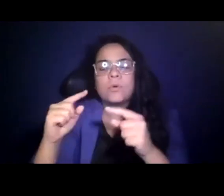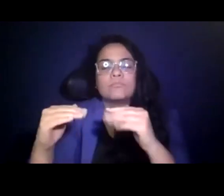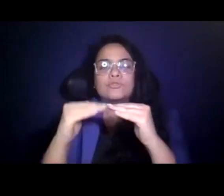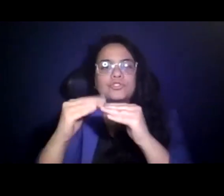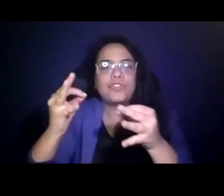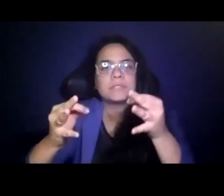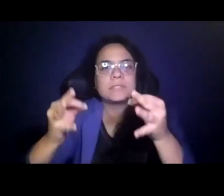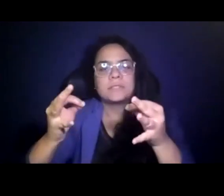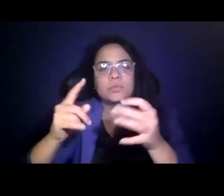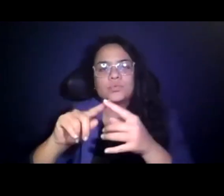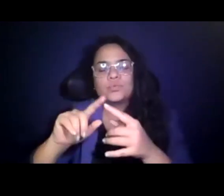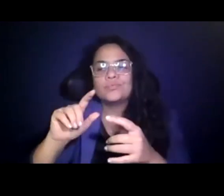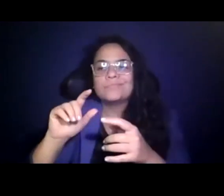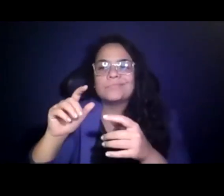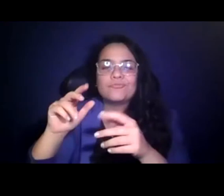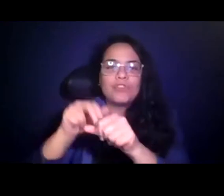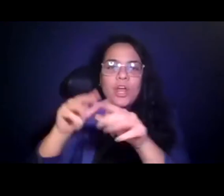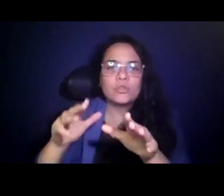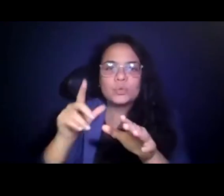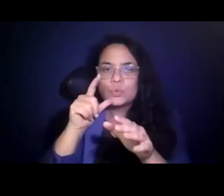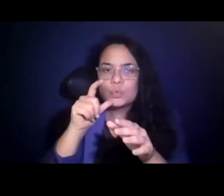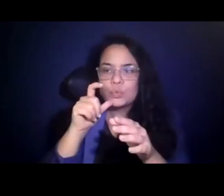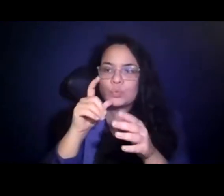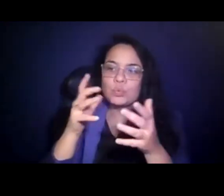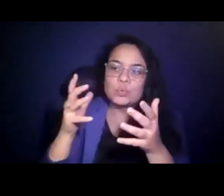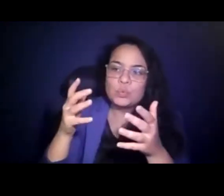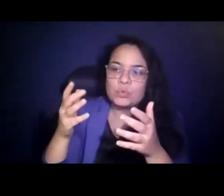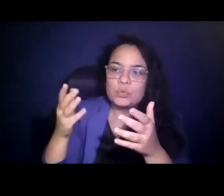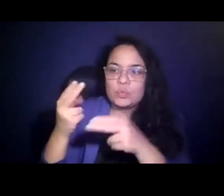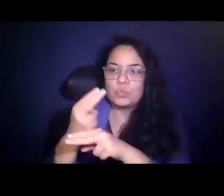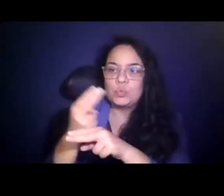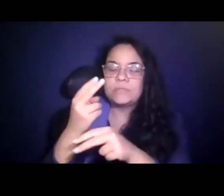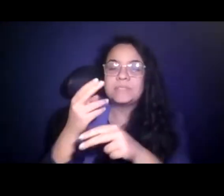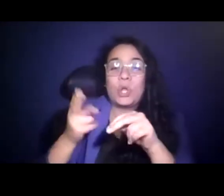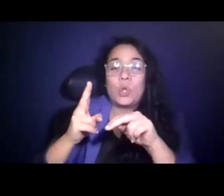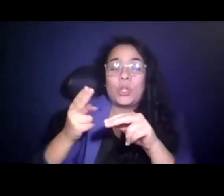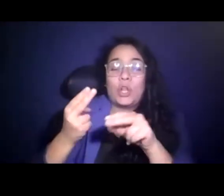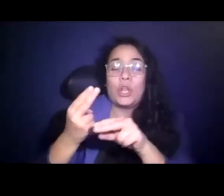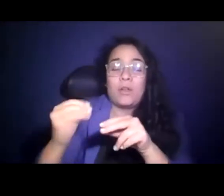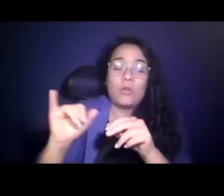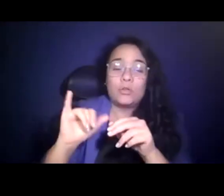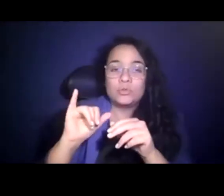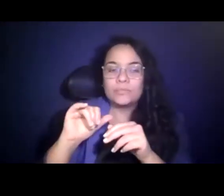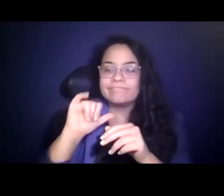marginalized riders, including decriminalizing fare evasion and I strongly suggest